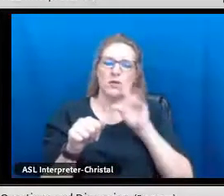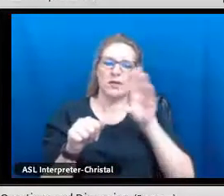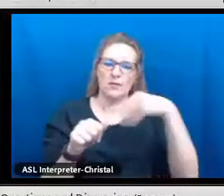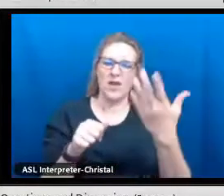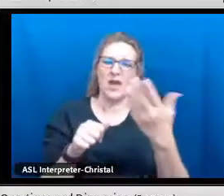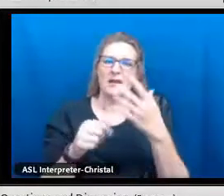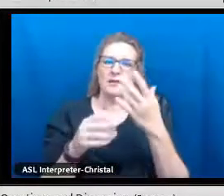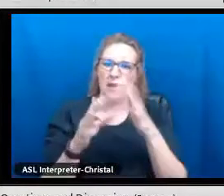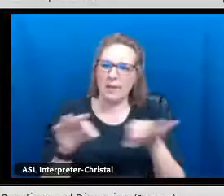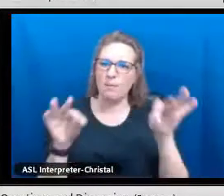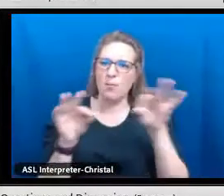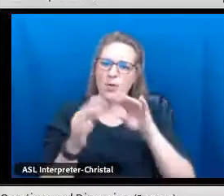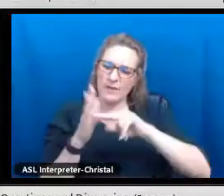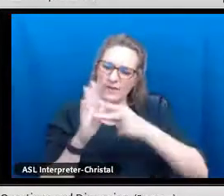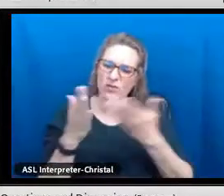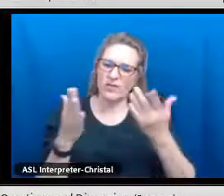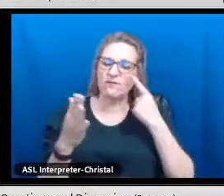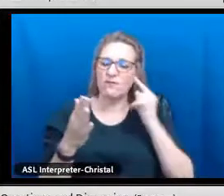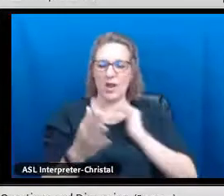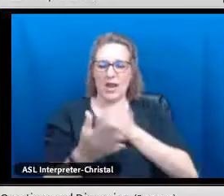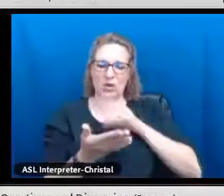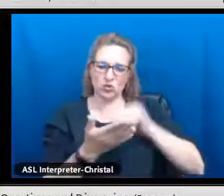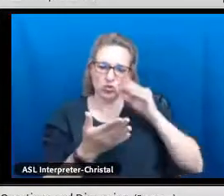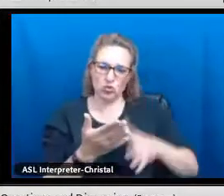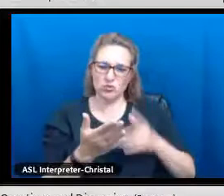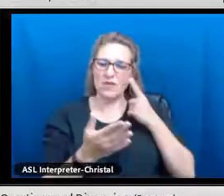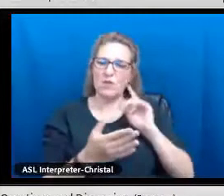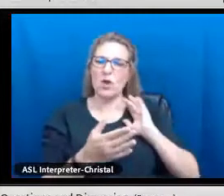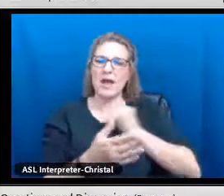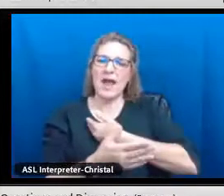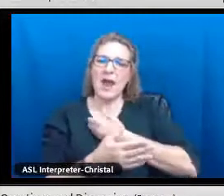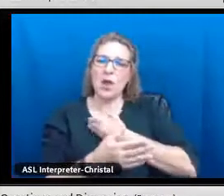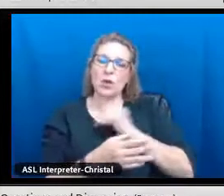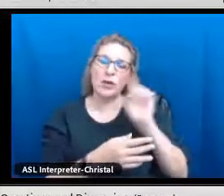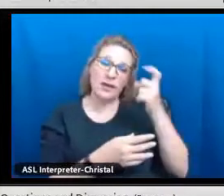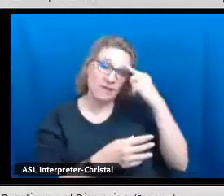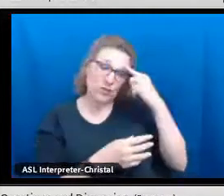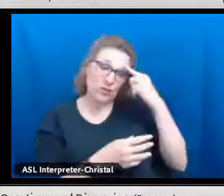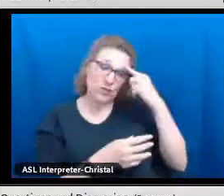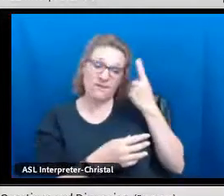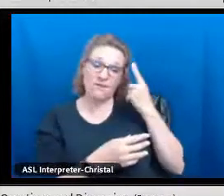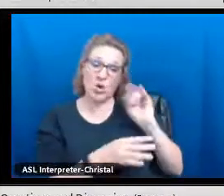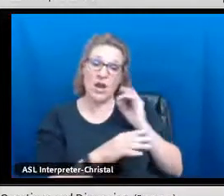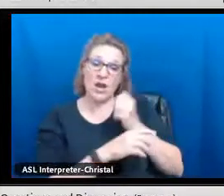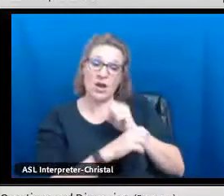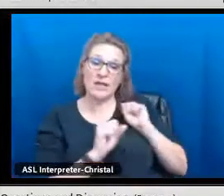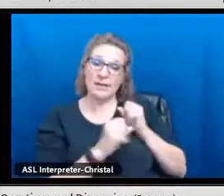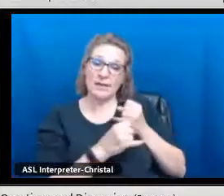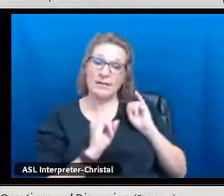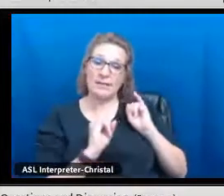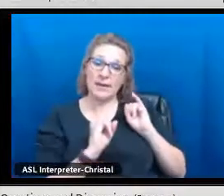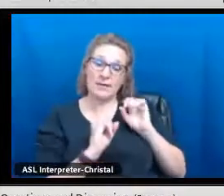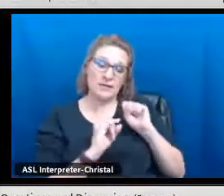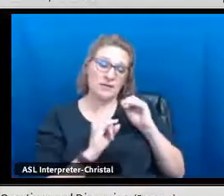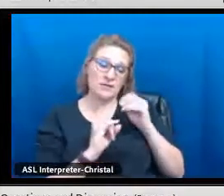high school diploma can be a super meaningful thing for our students, for our tribal governments